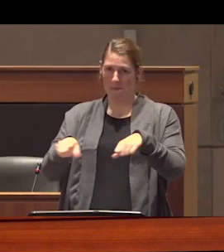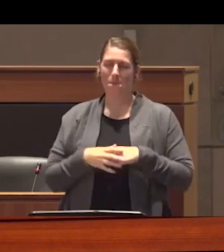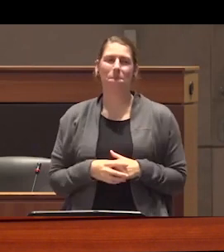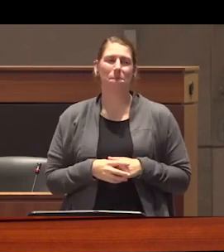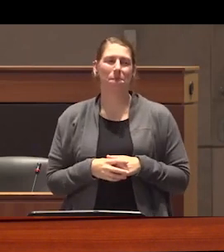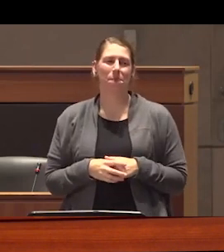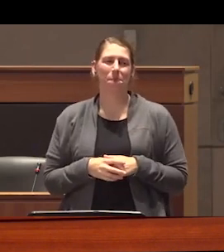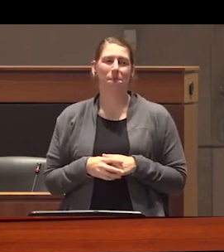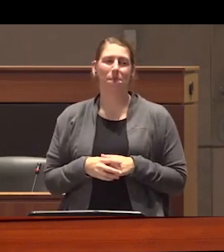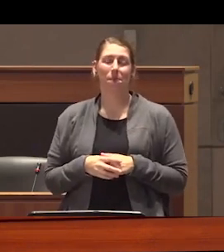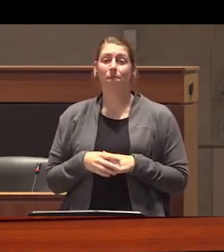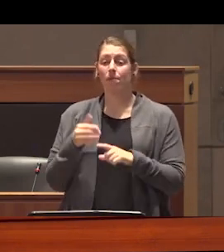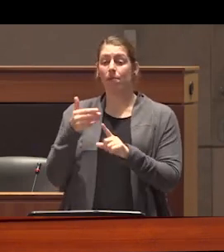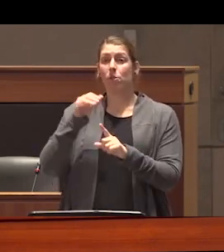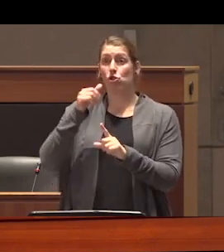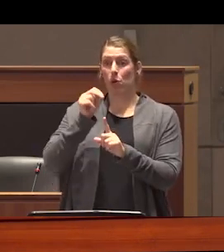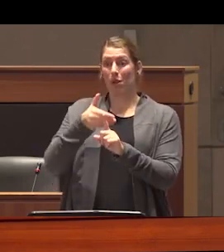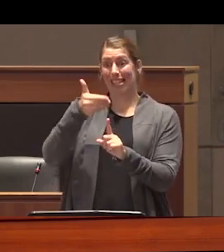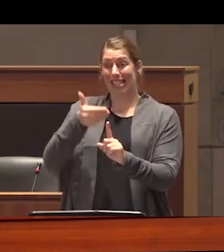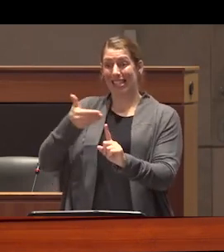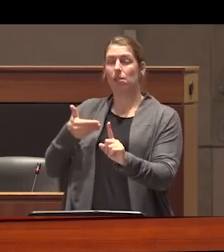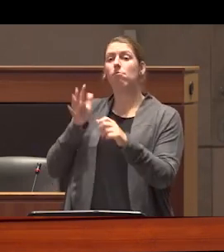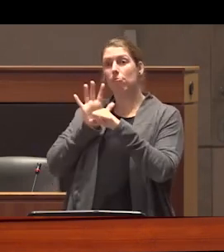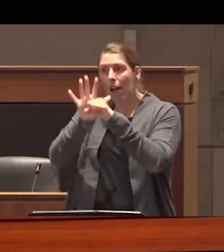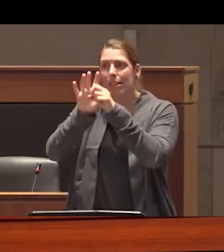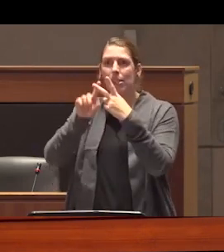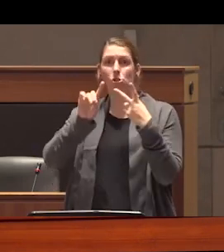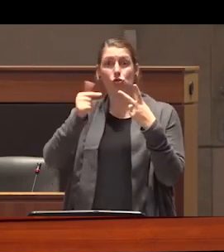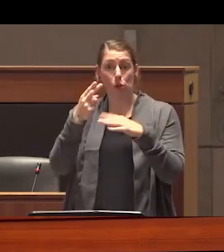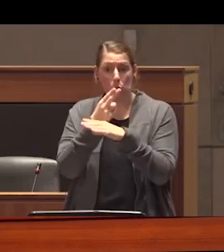in the months leading up to it drug users and Advocates emphasized that the pilot did not go far